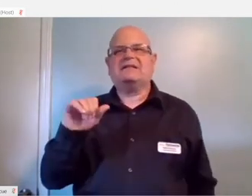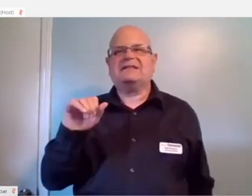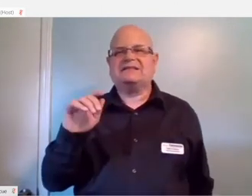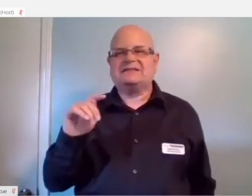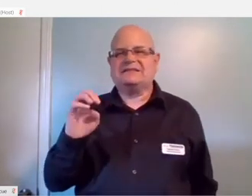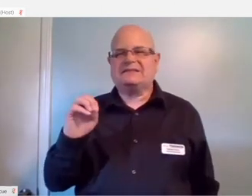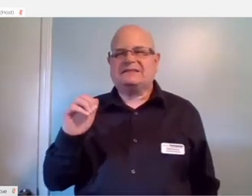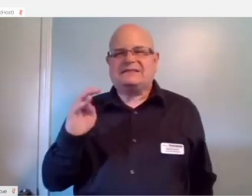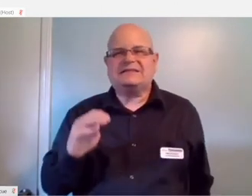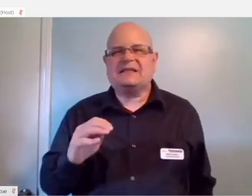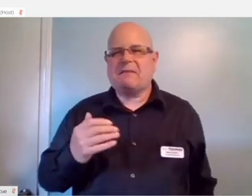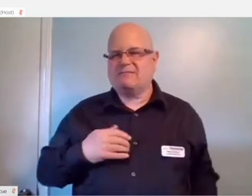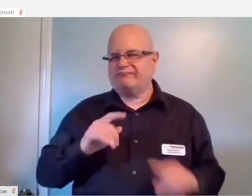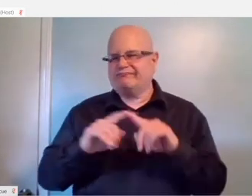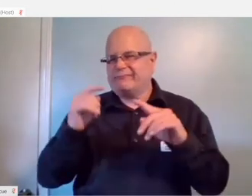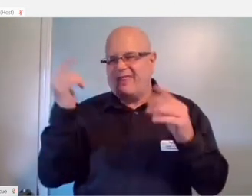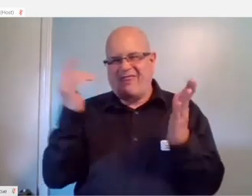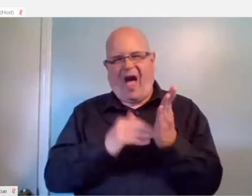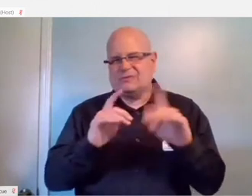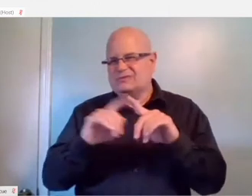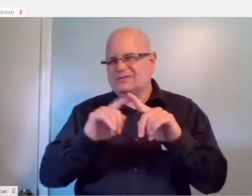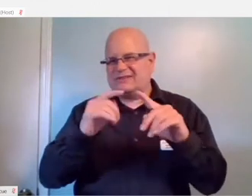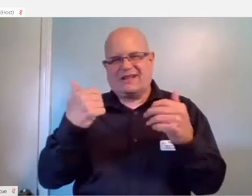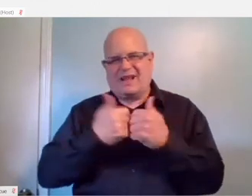And there are thousands of tabletop games that have available.